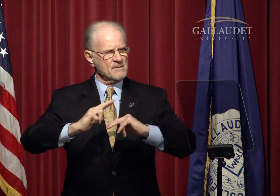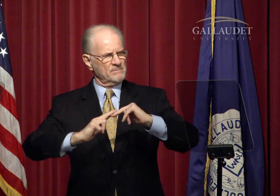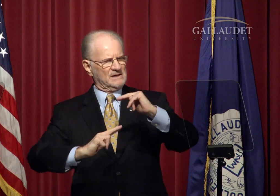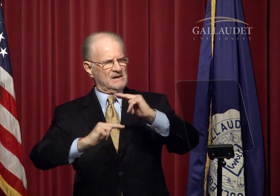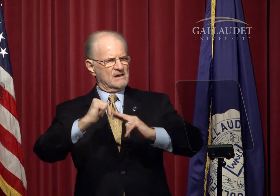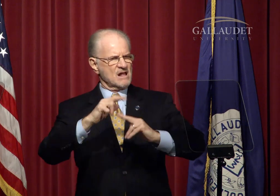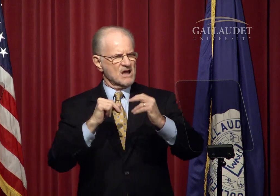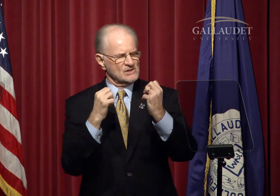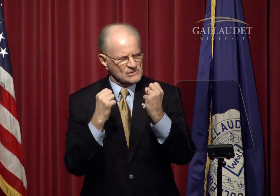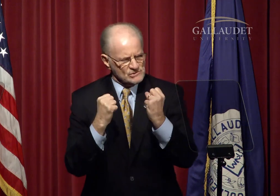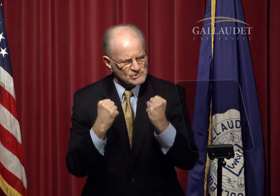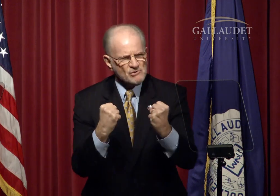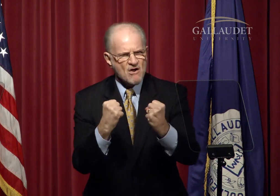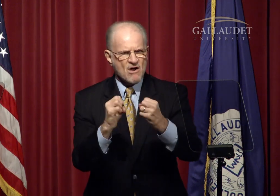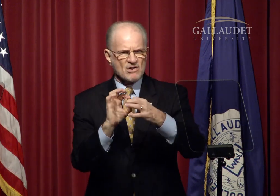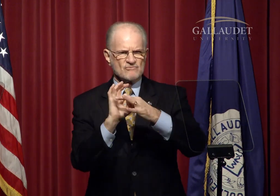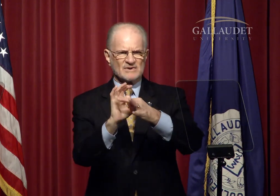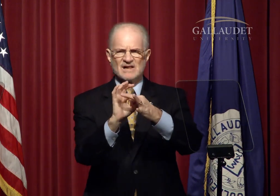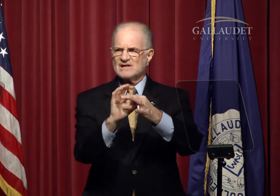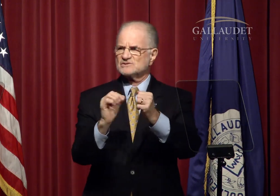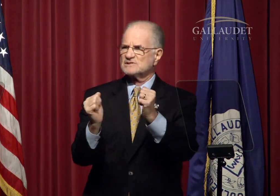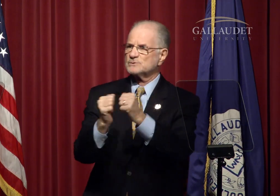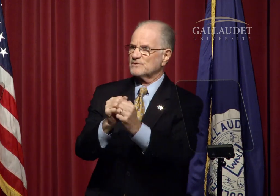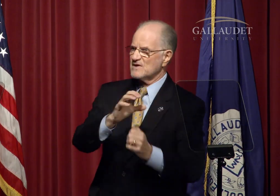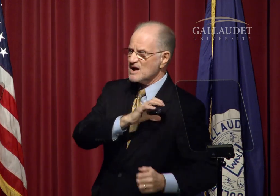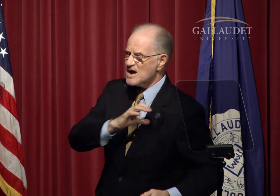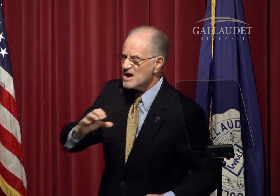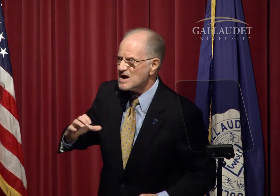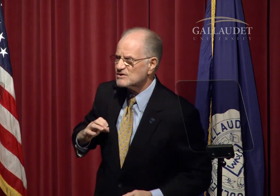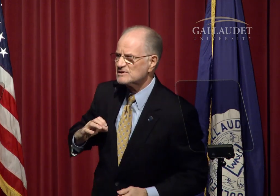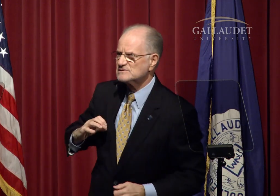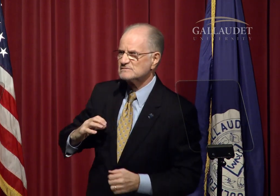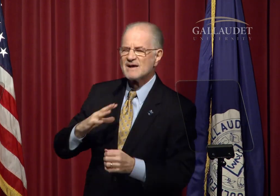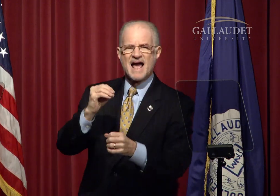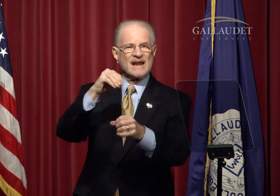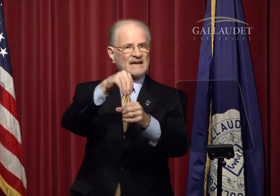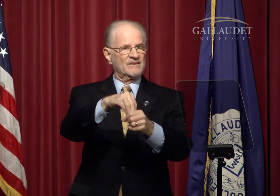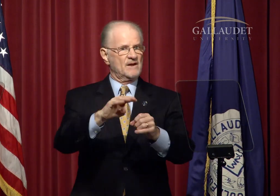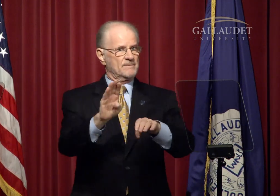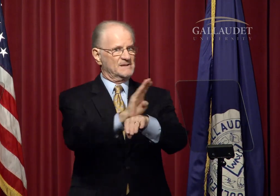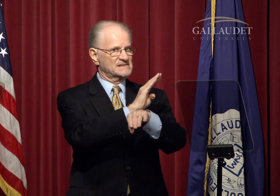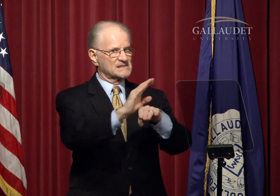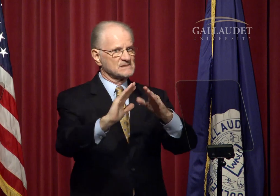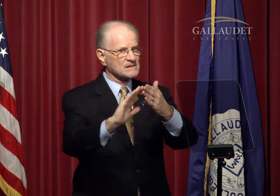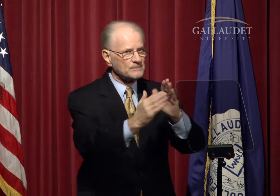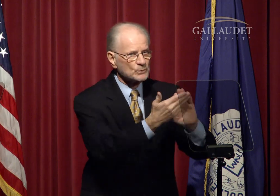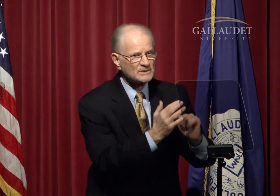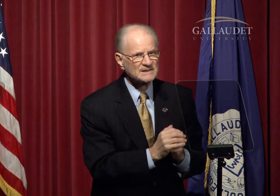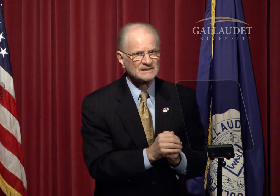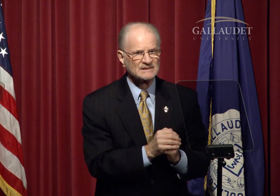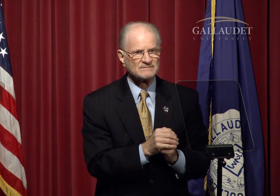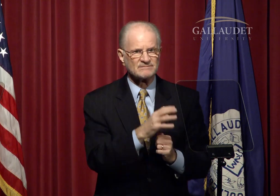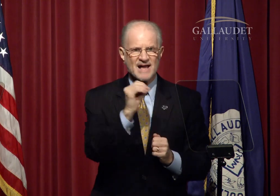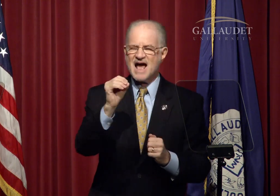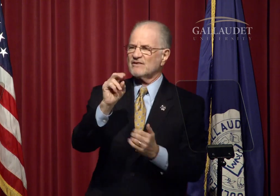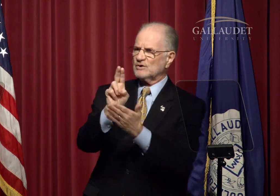built strong relations in Congress and in the business community,